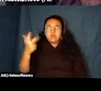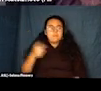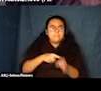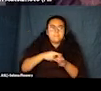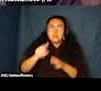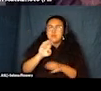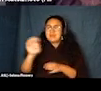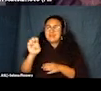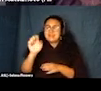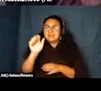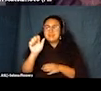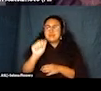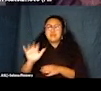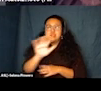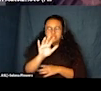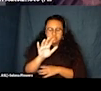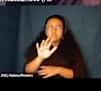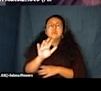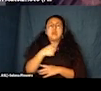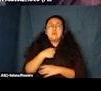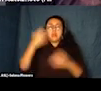have long black hair currently tied into a bun.